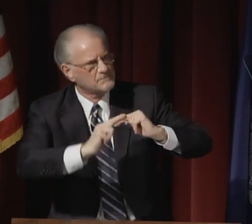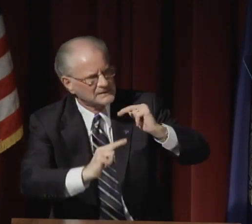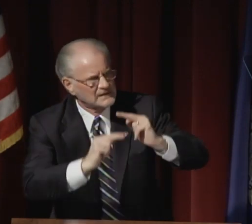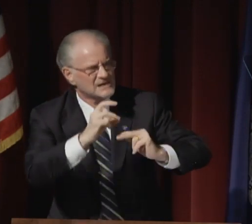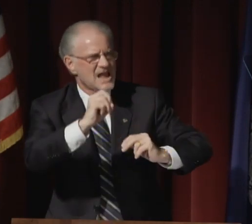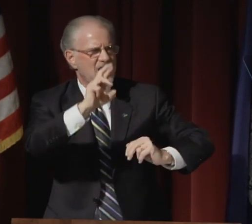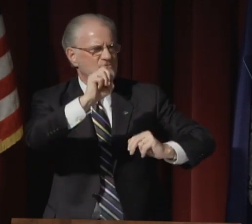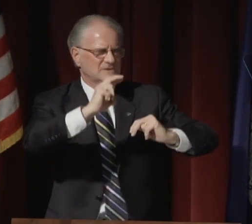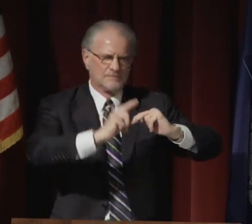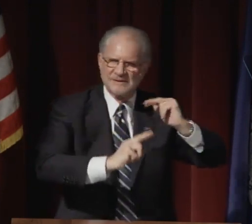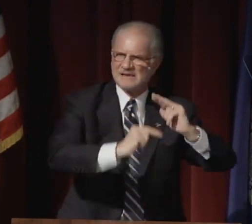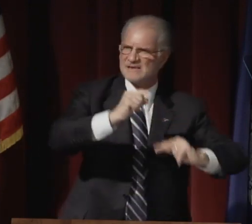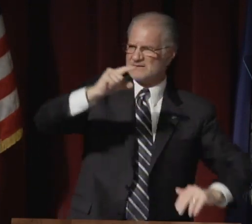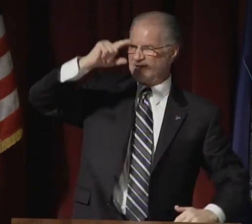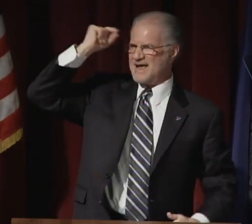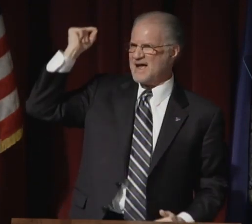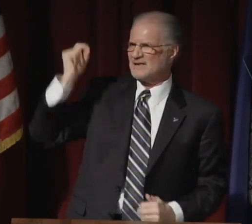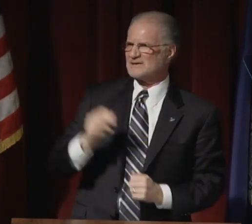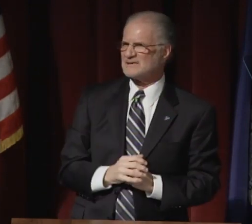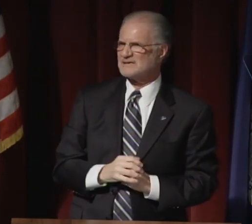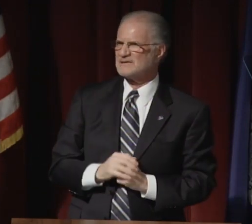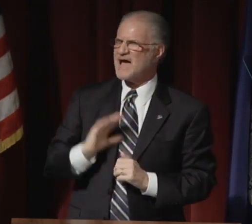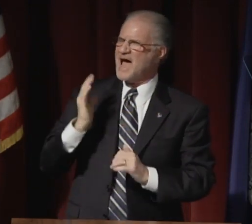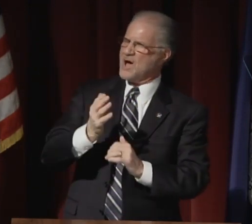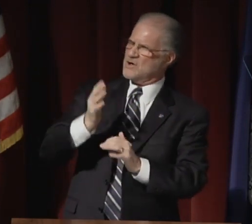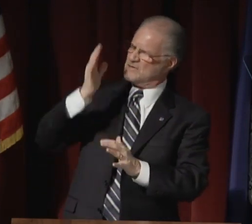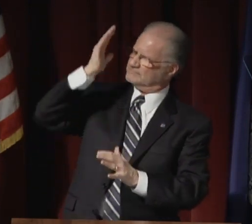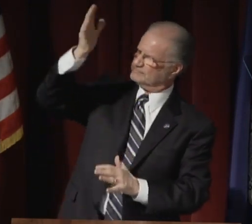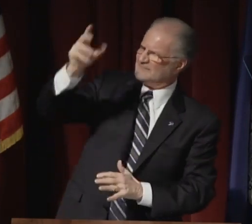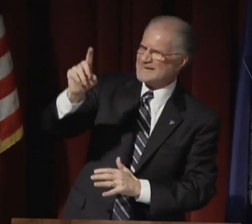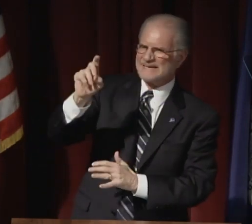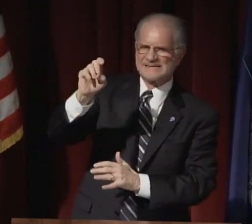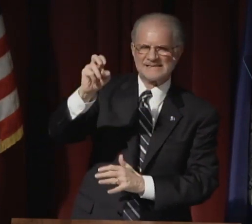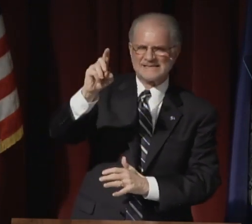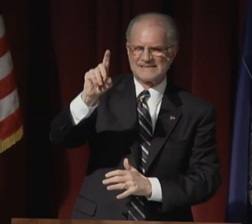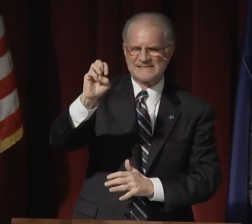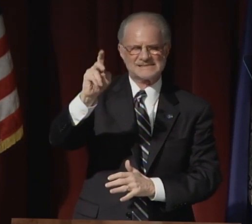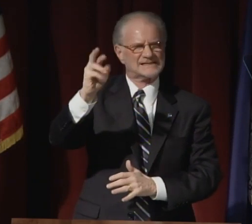Instead we must build and rebuild Gallaudet.